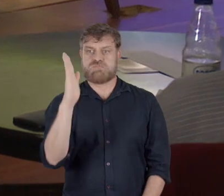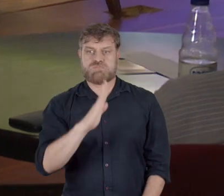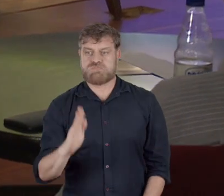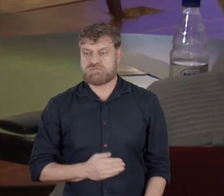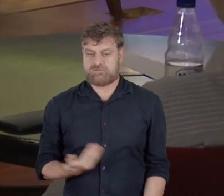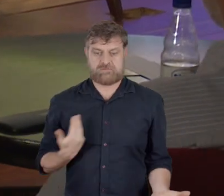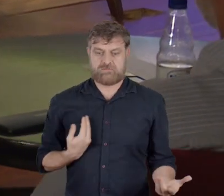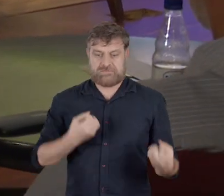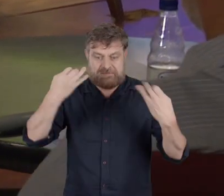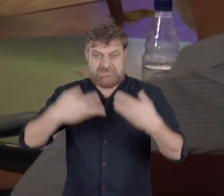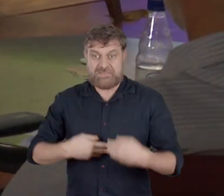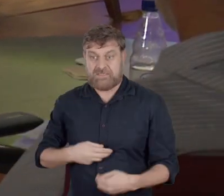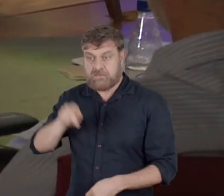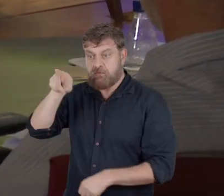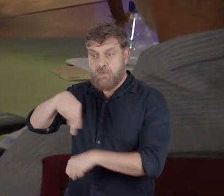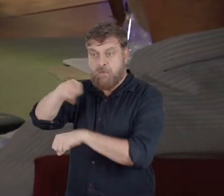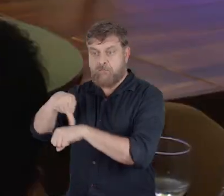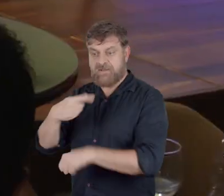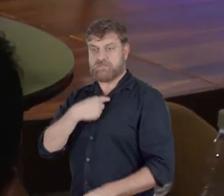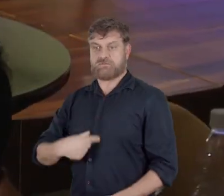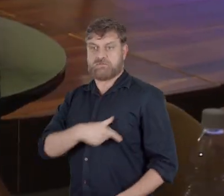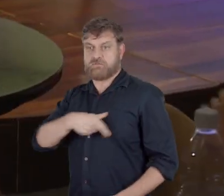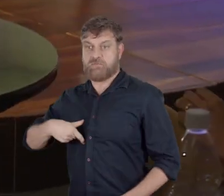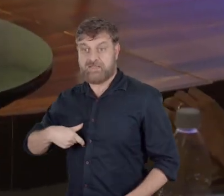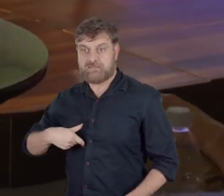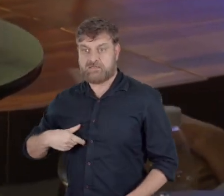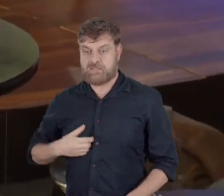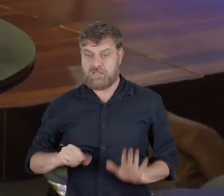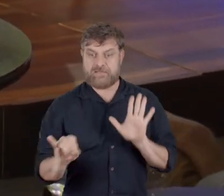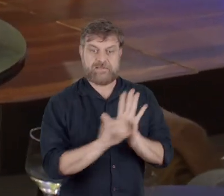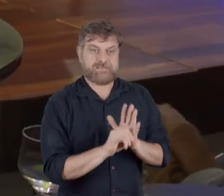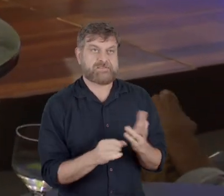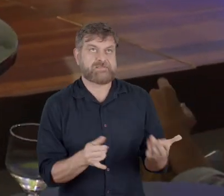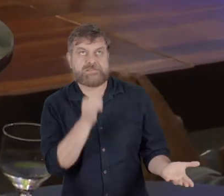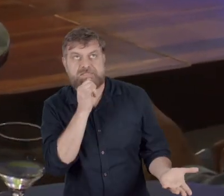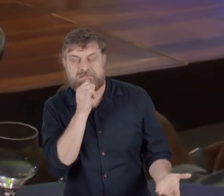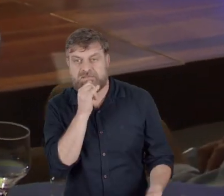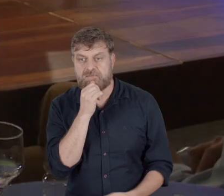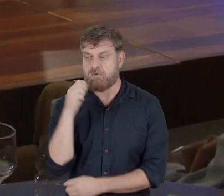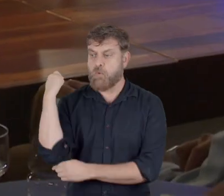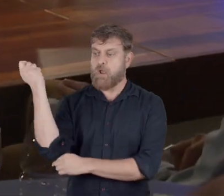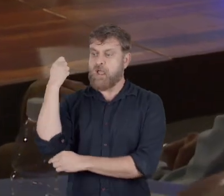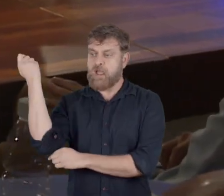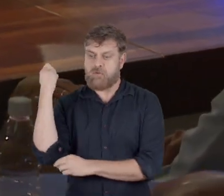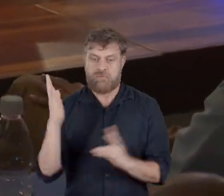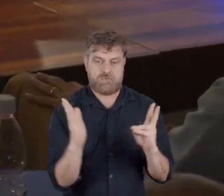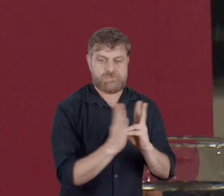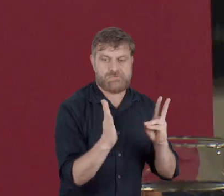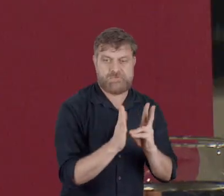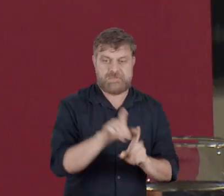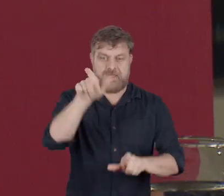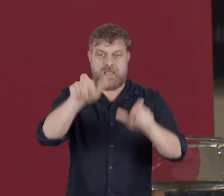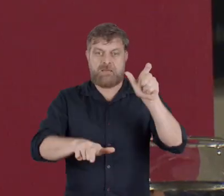This isn't Sweden we're talking about! Creating an identity whereby the Gaucho and a native, and an Amazon river dweller